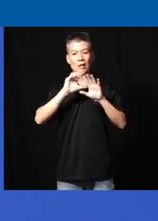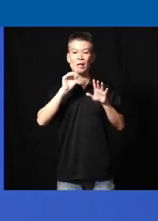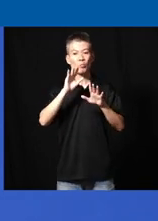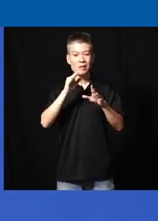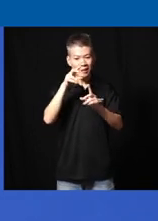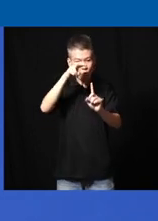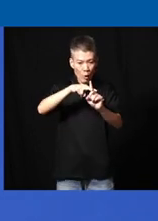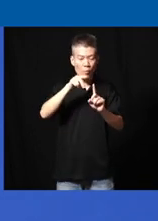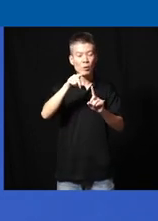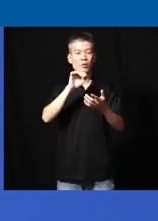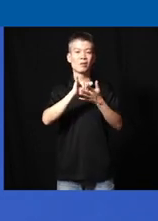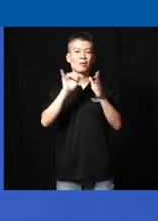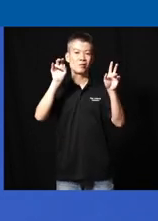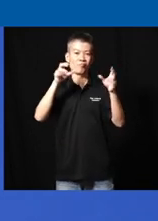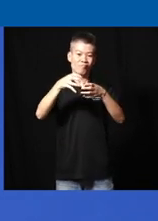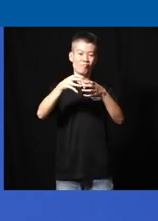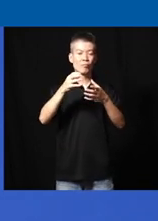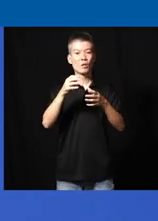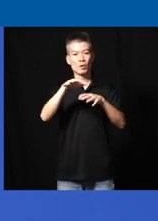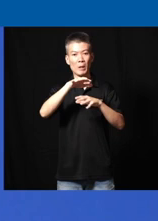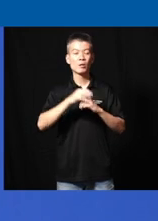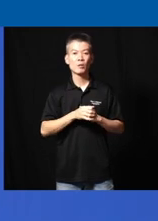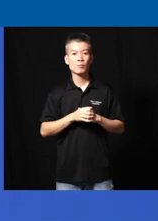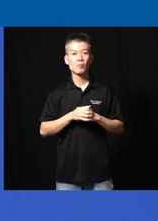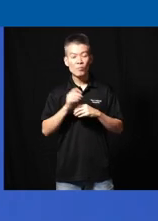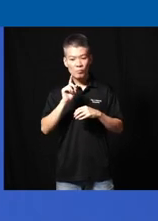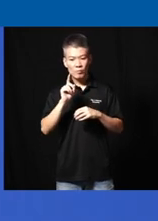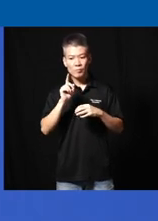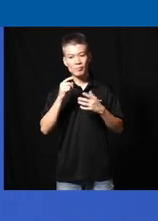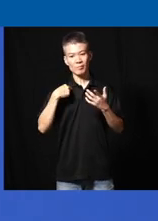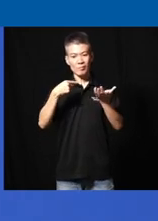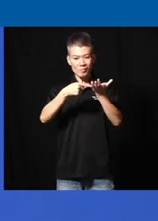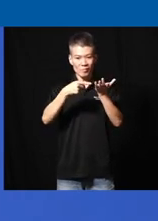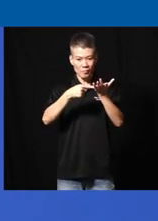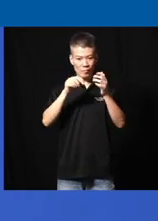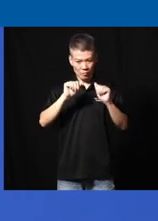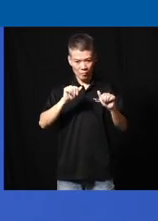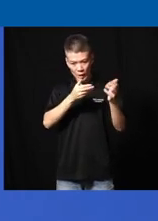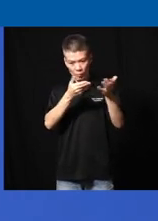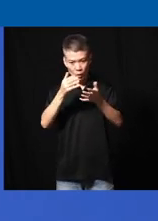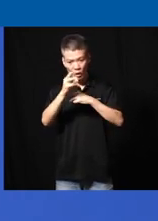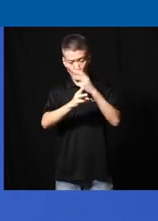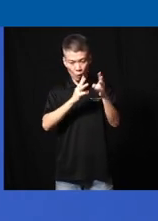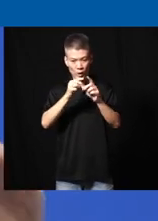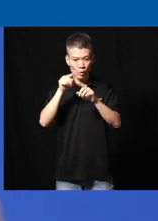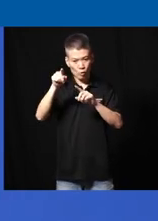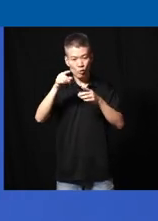tra in a confined space our our technology were able to bring the world into the confined space